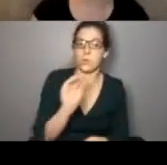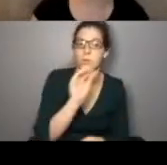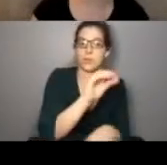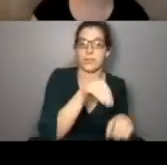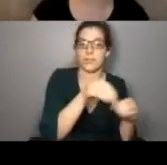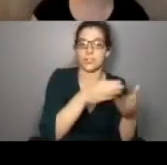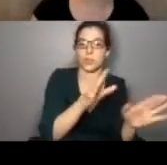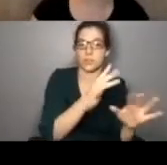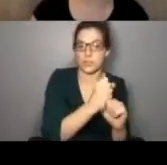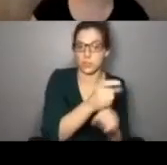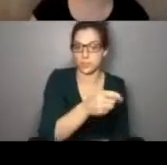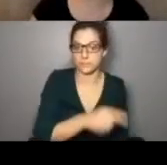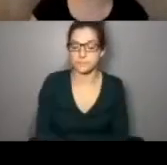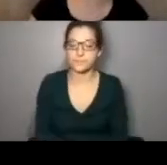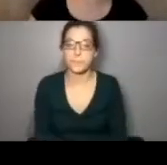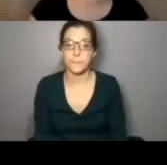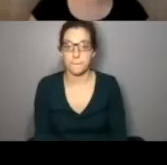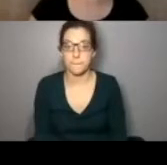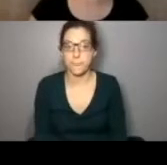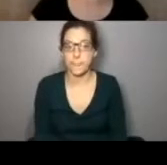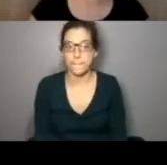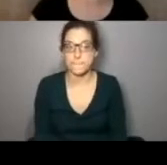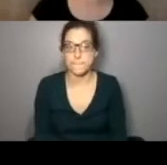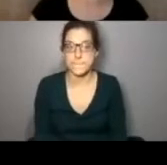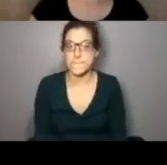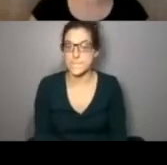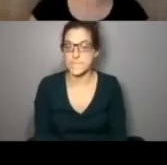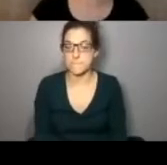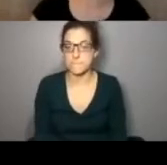general summary as well.